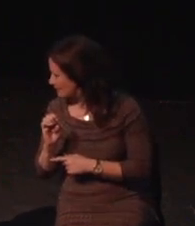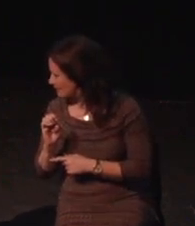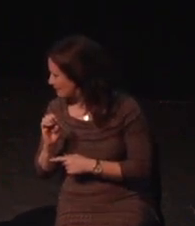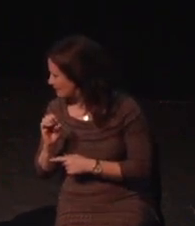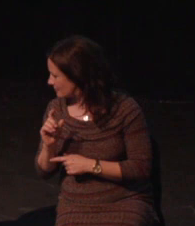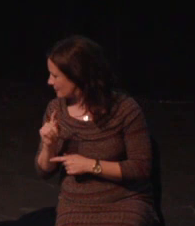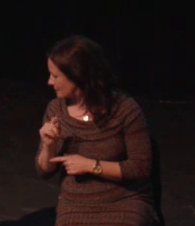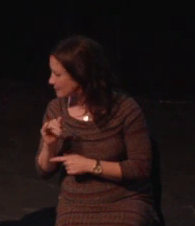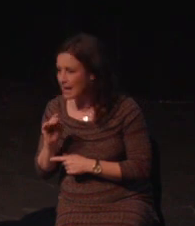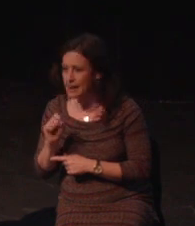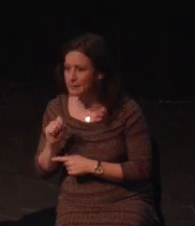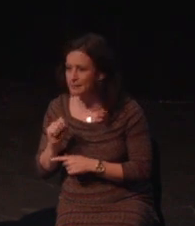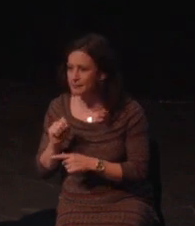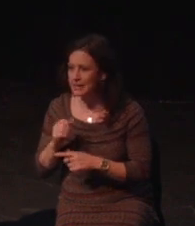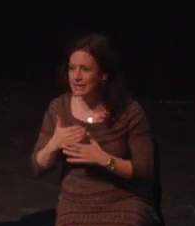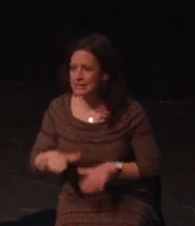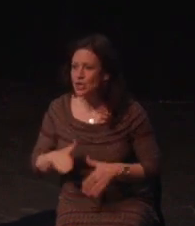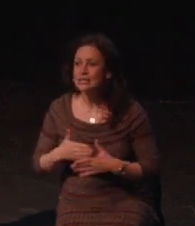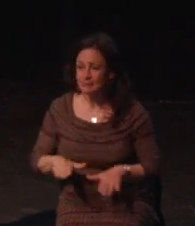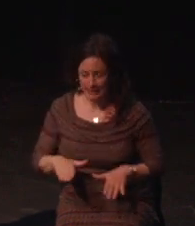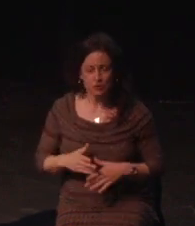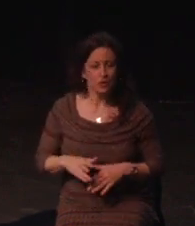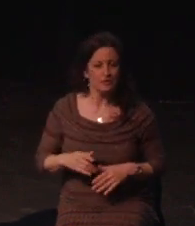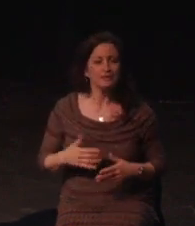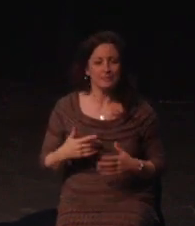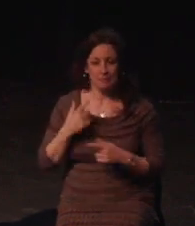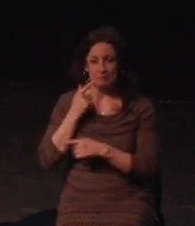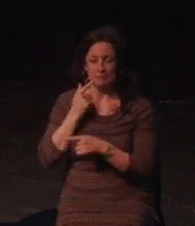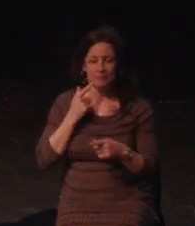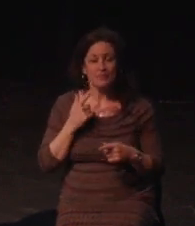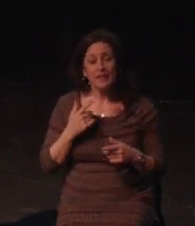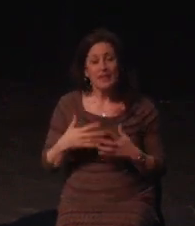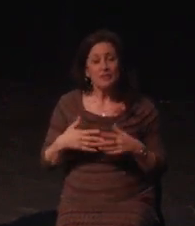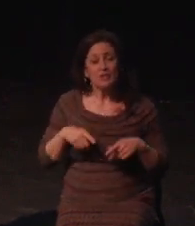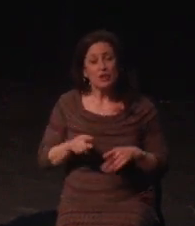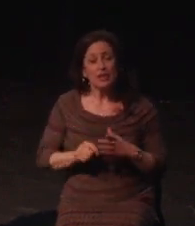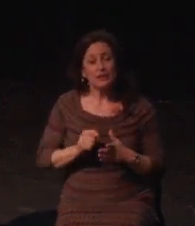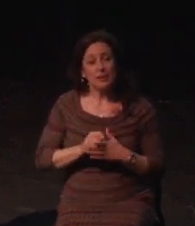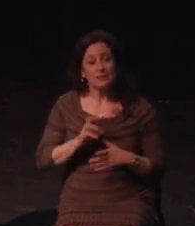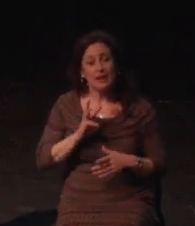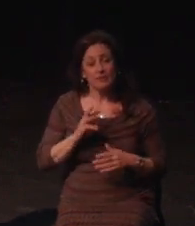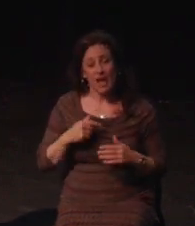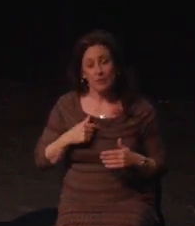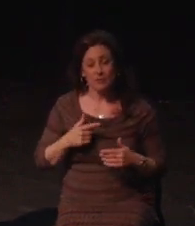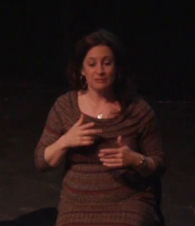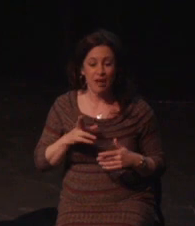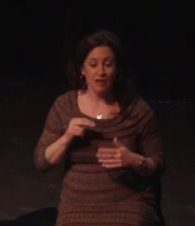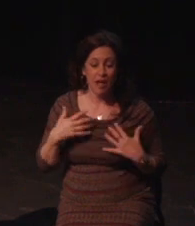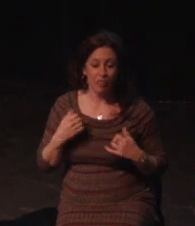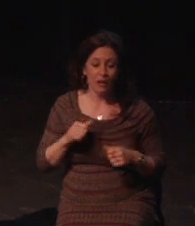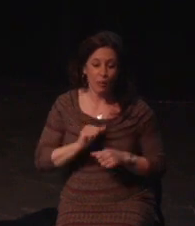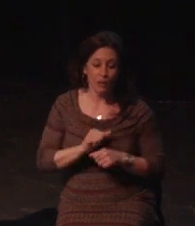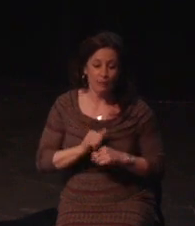in games is that disabled games are just looking for easy mode. While difficulty options are important, what I really want isn't games that are easy.